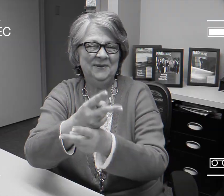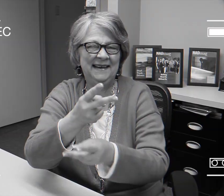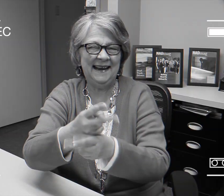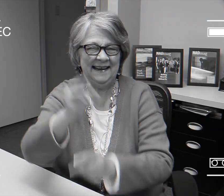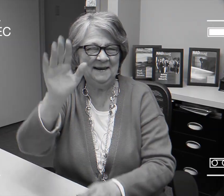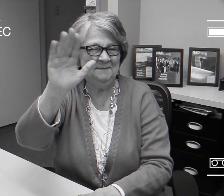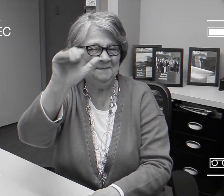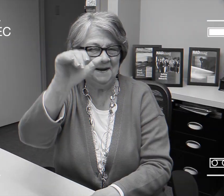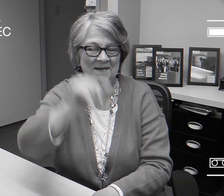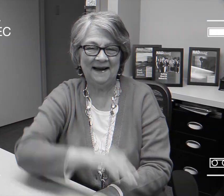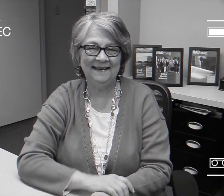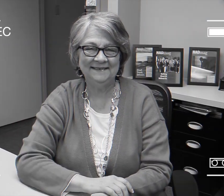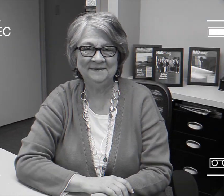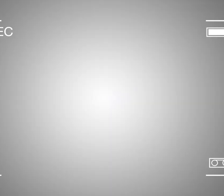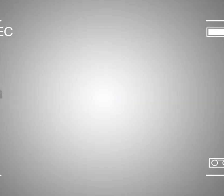Take care now, bye bye.